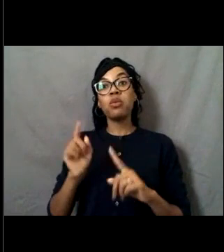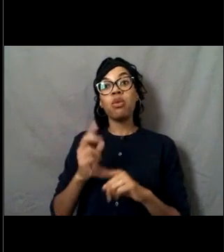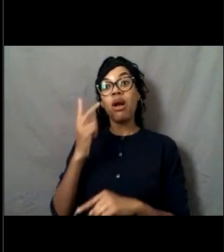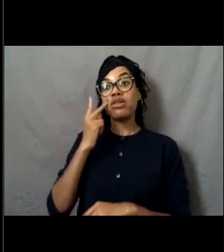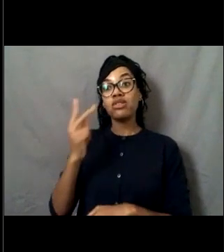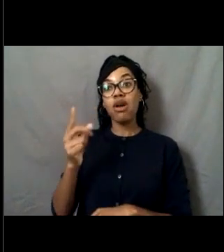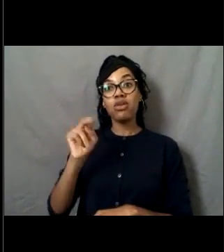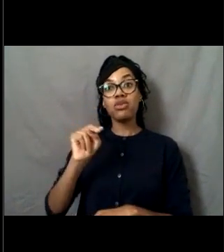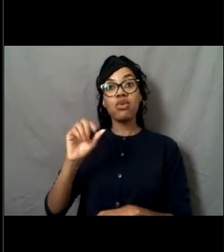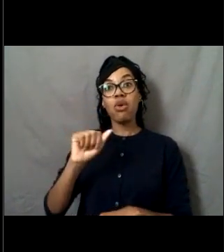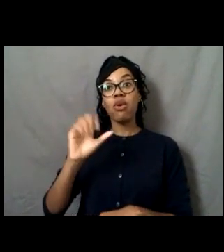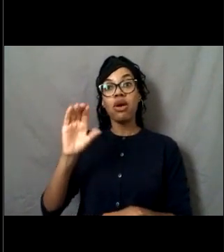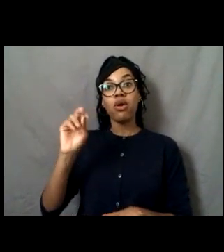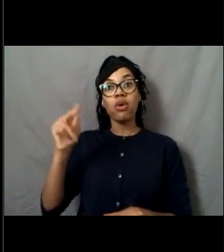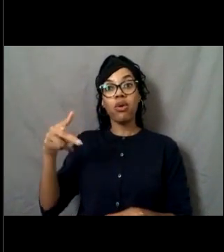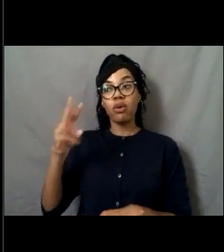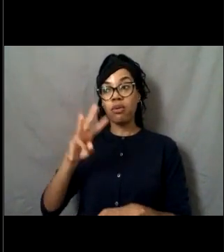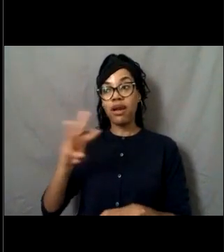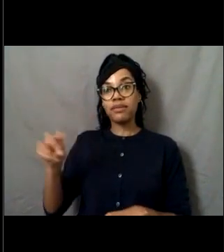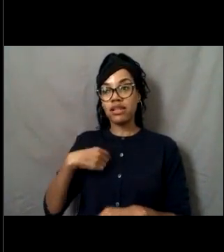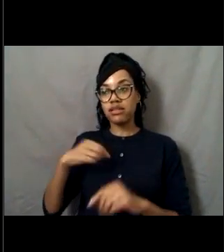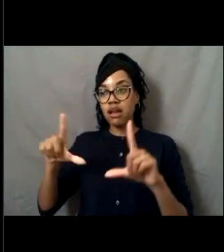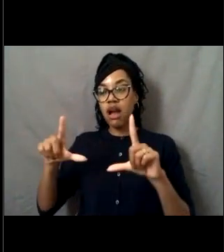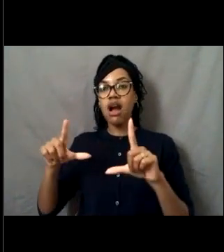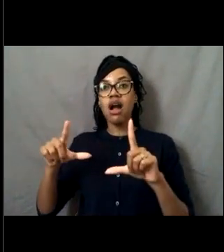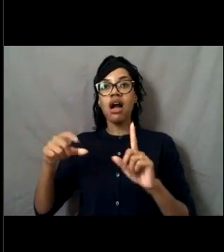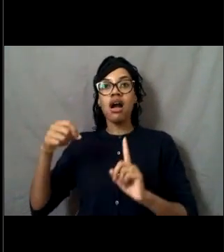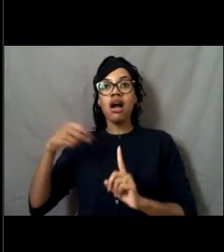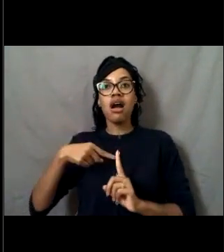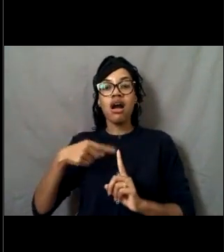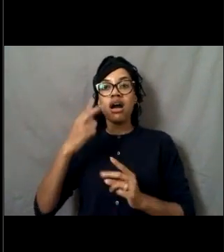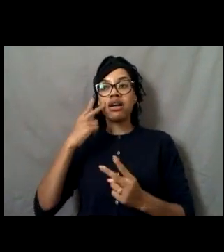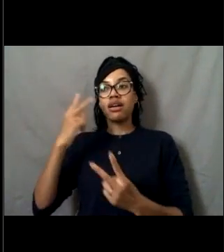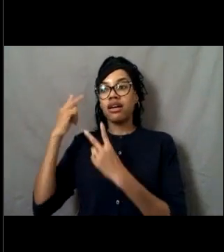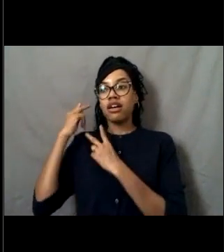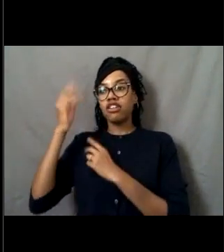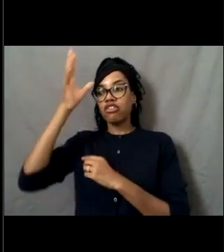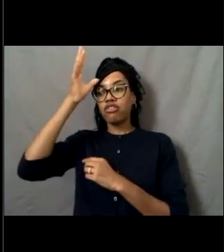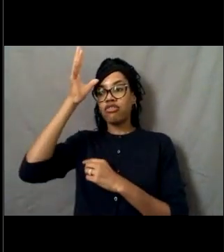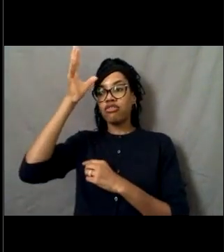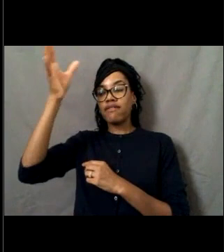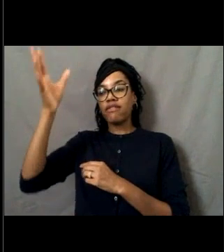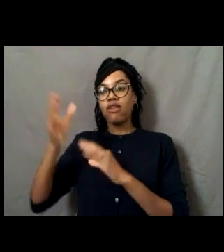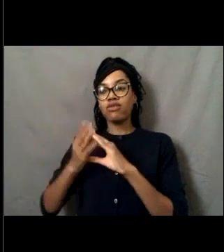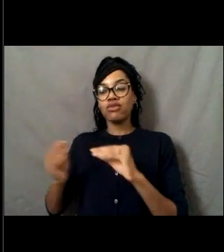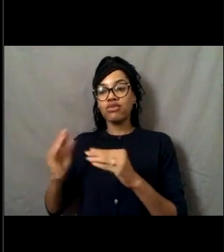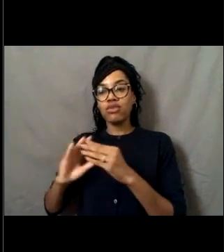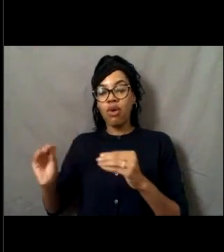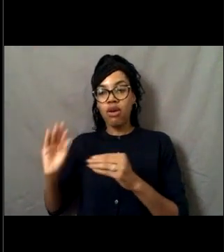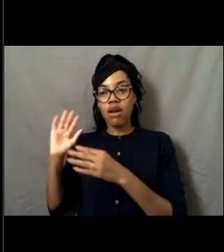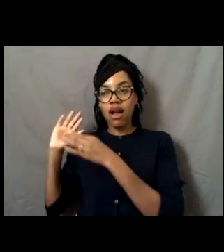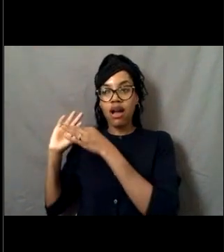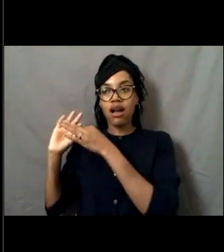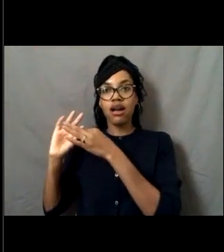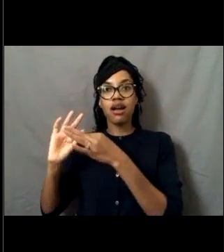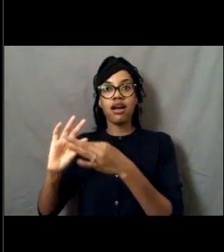and seeing that opportunity to work on research ships really reconnected me to those stories that I heard as a child